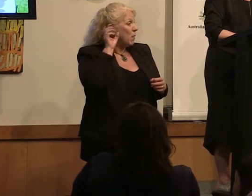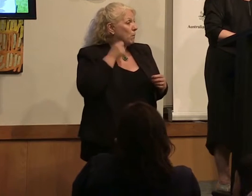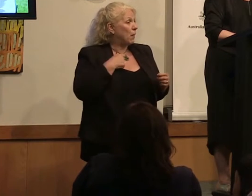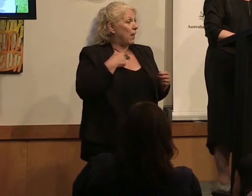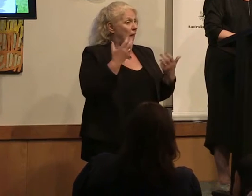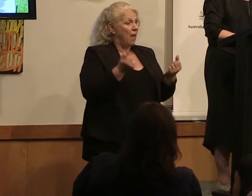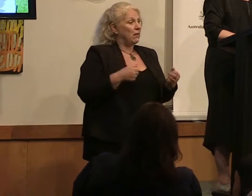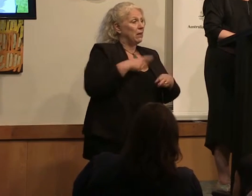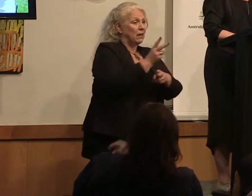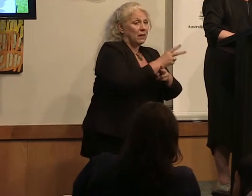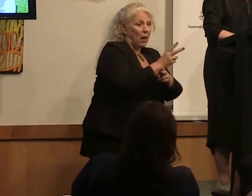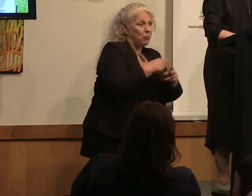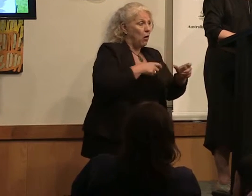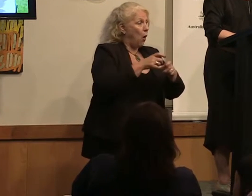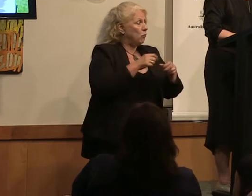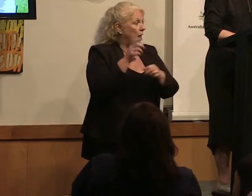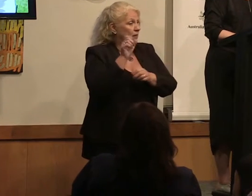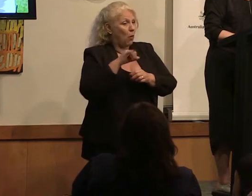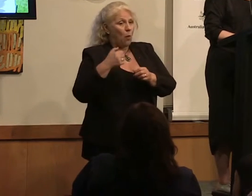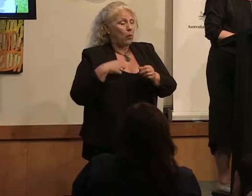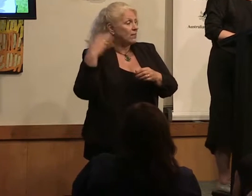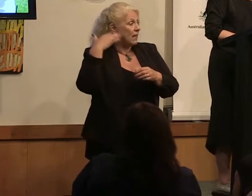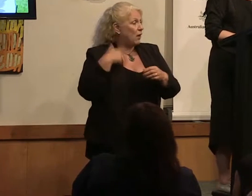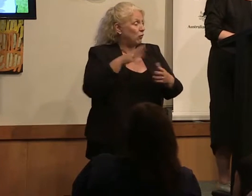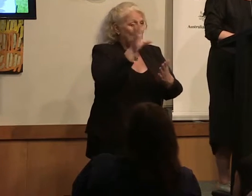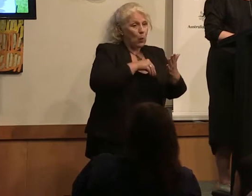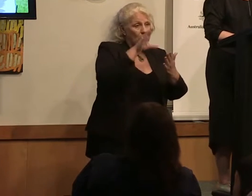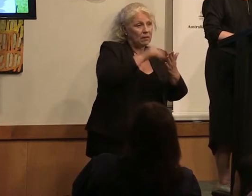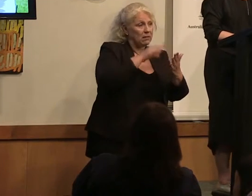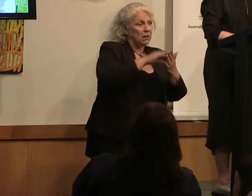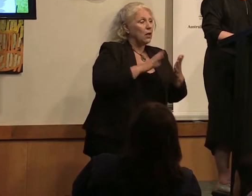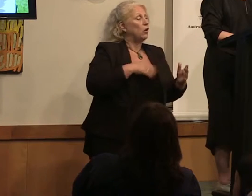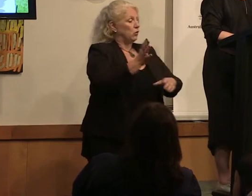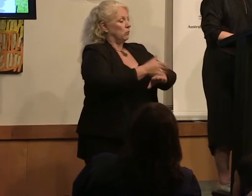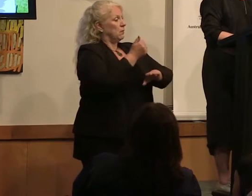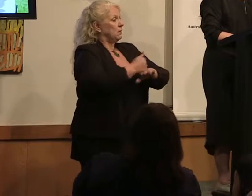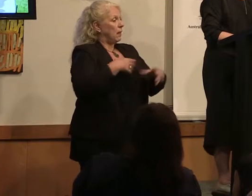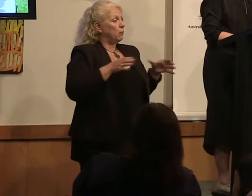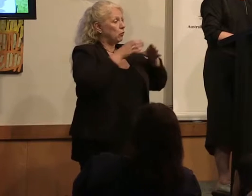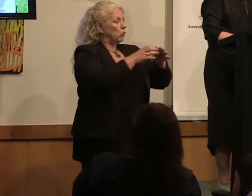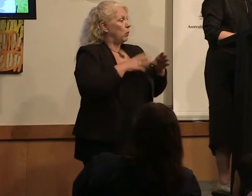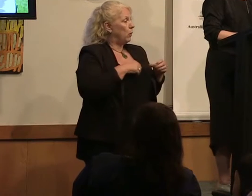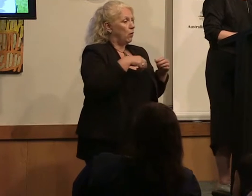or sound recordist. So she formed the executive women's TV group with other senior women from that sector production